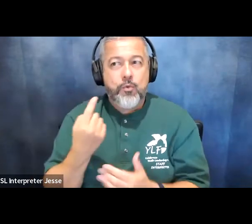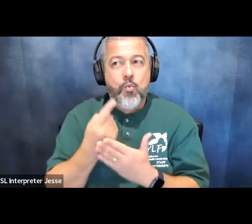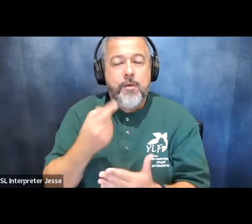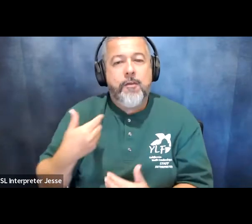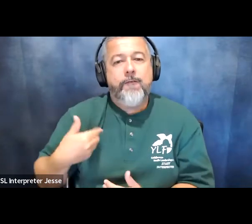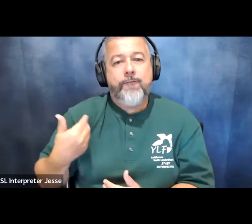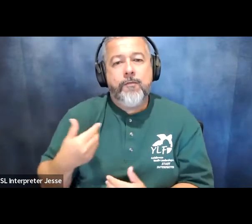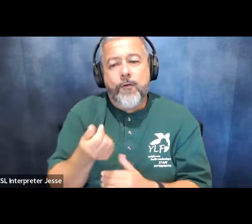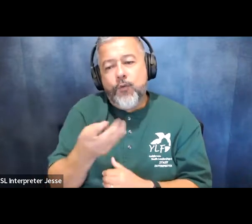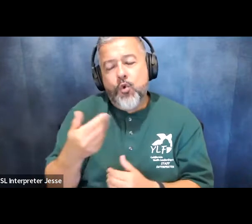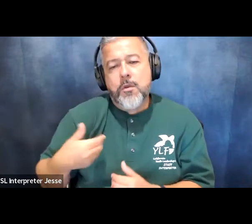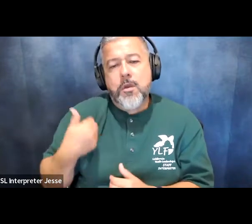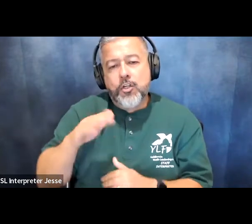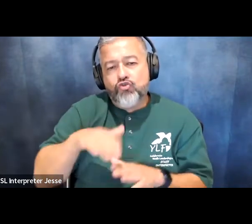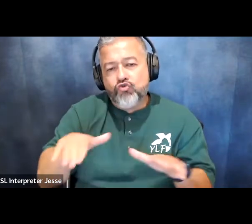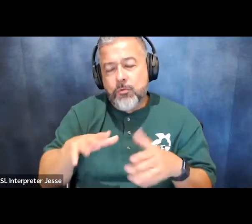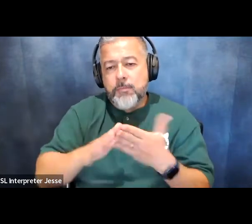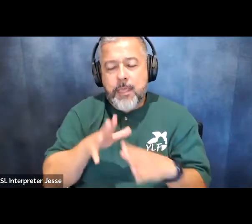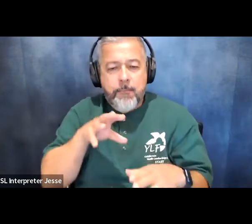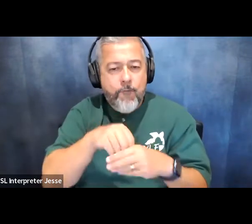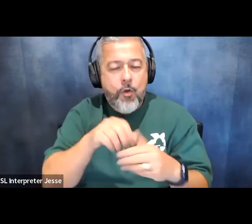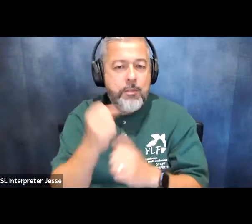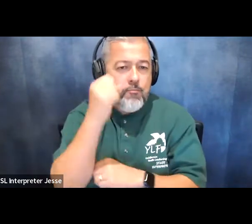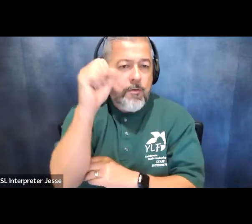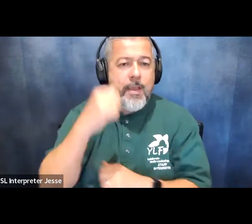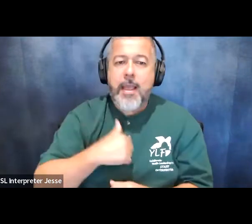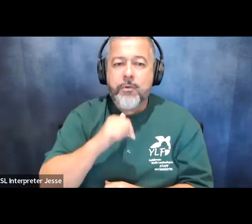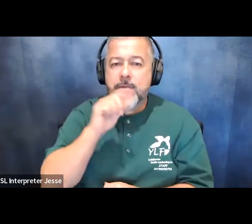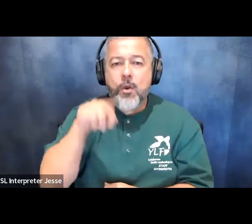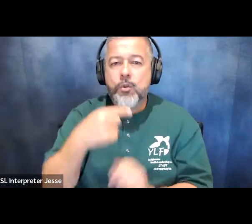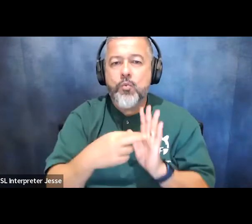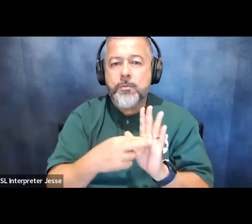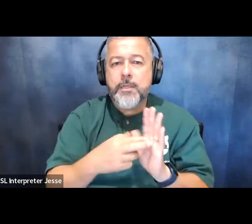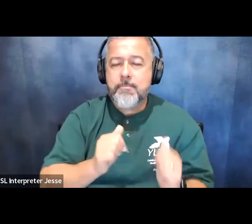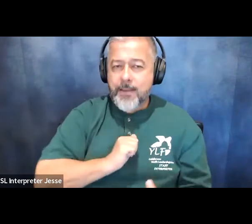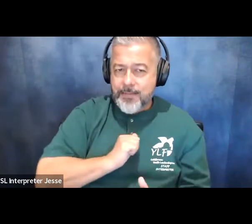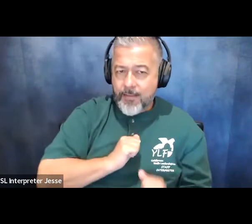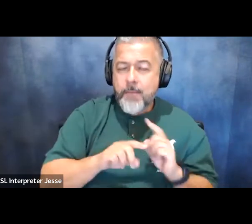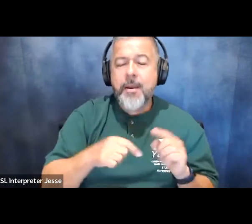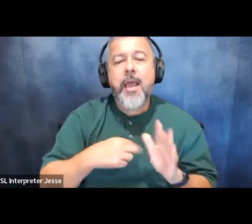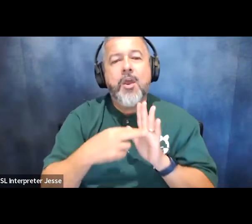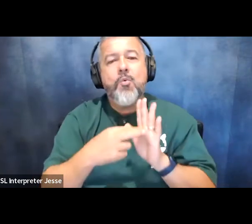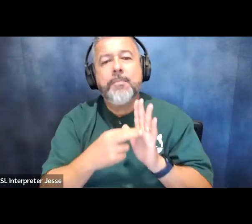be so closely involved in this movement i was not just representing myself but i was representing